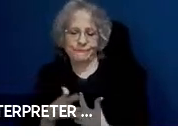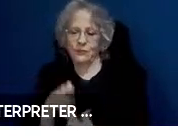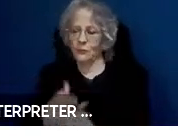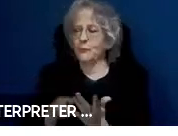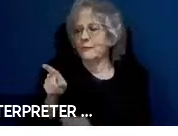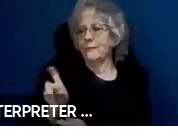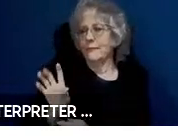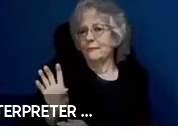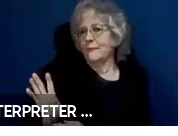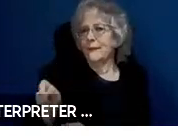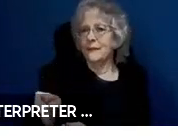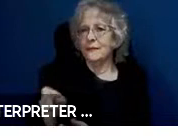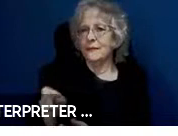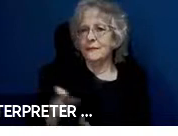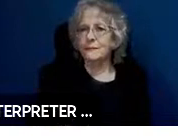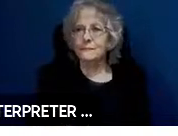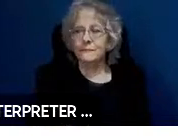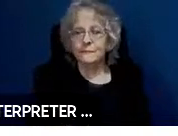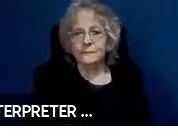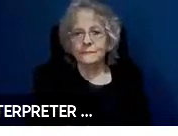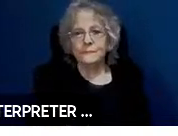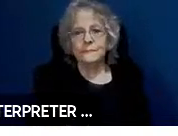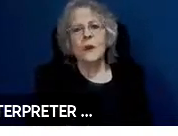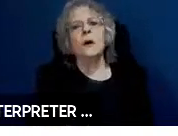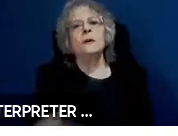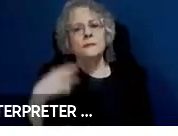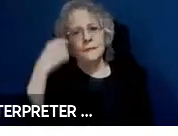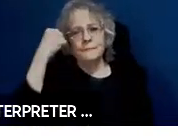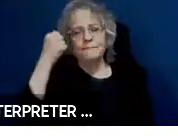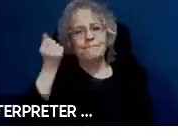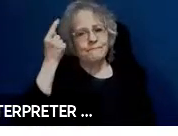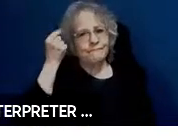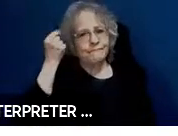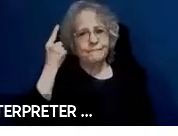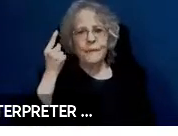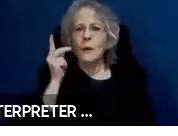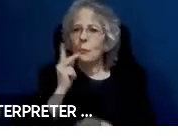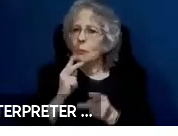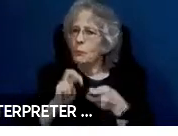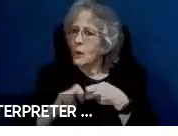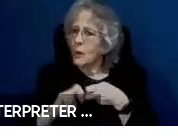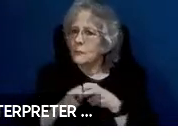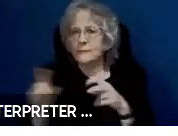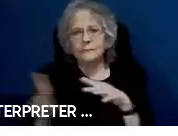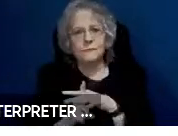Now, also we have to keep in mind that problems can occur en route. For example people may change